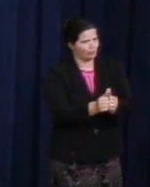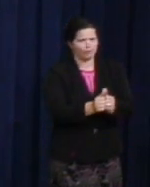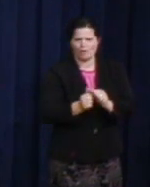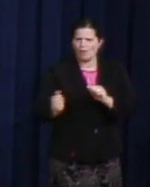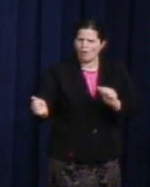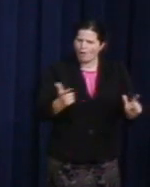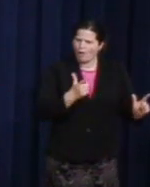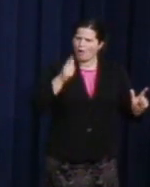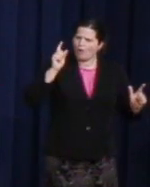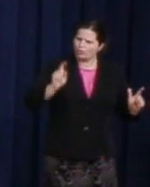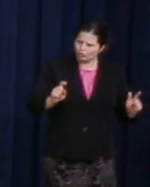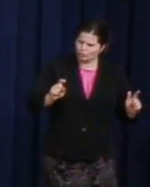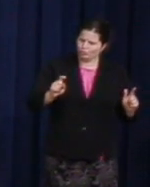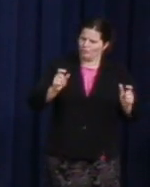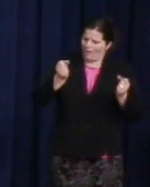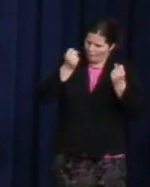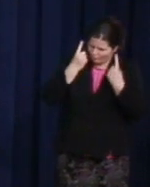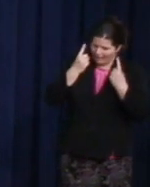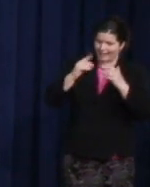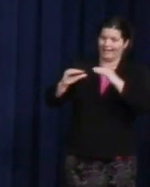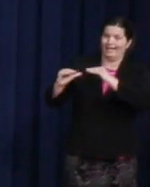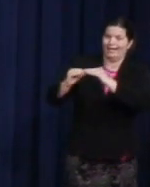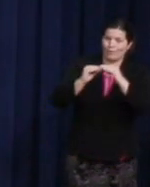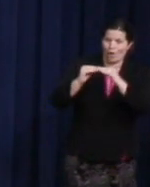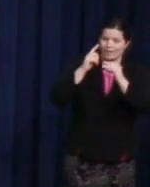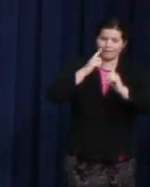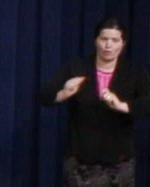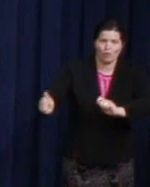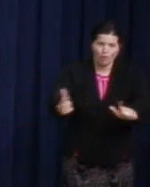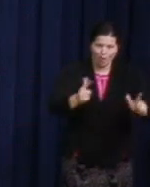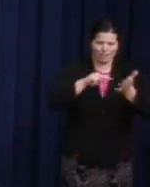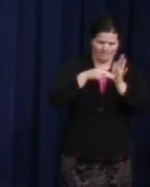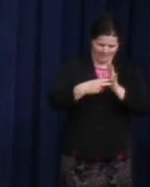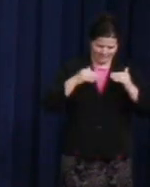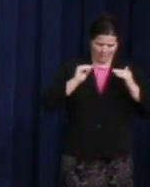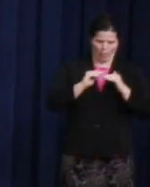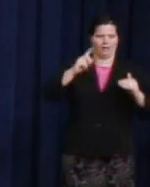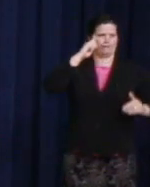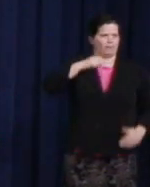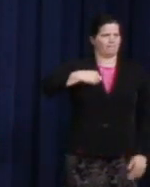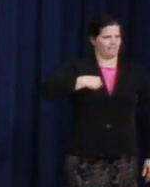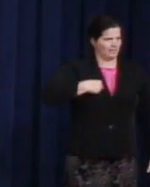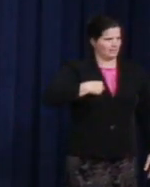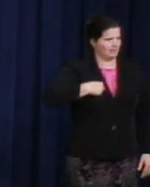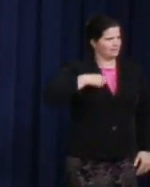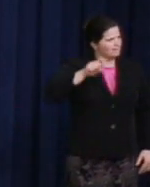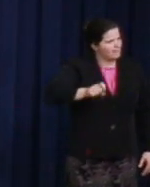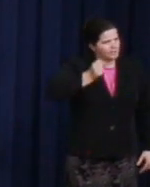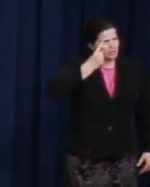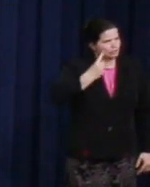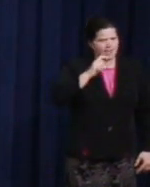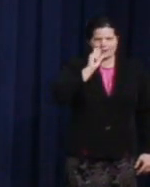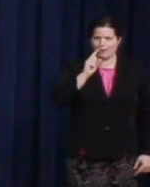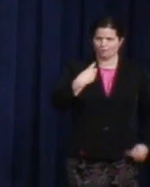in equality in the world. There is a self-interest that we should all have, that there are people that are still struggling to be free.